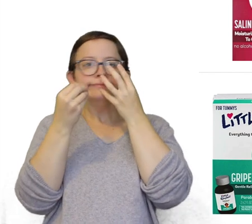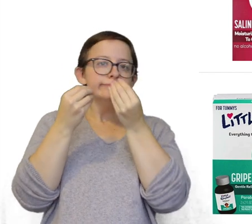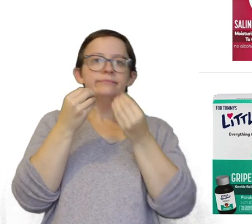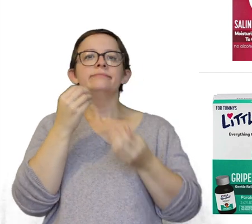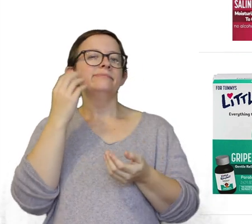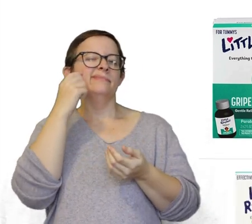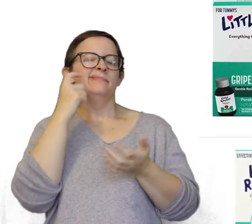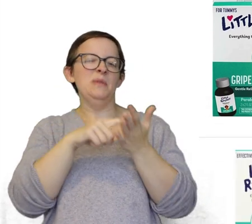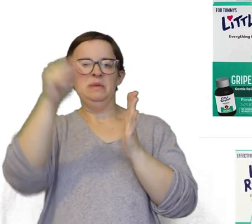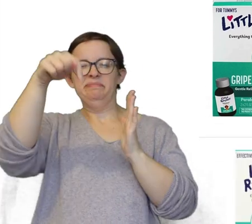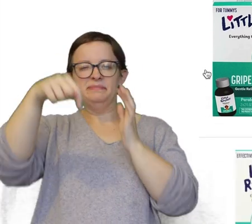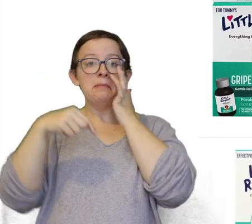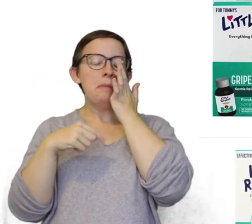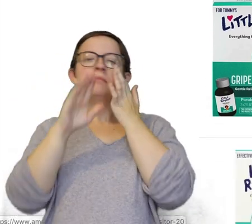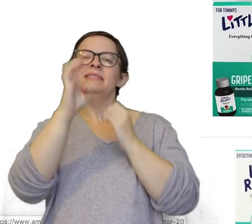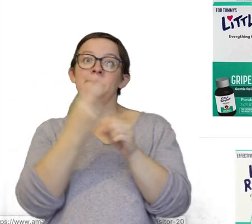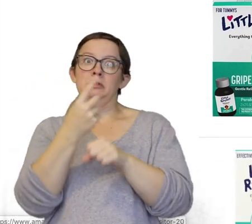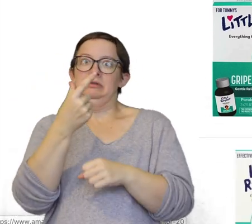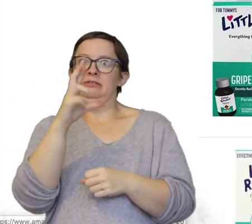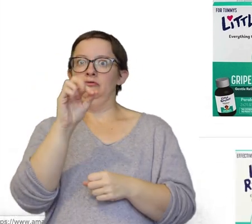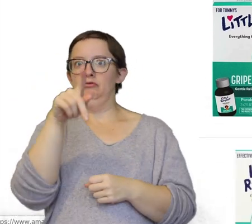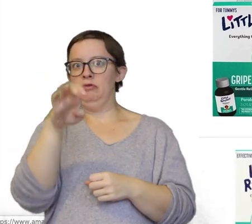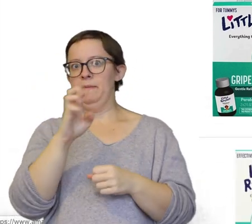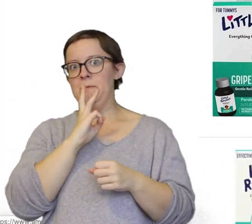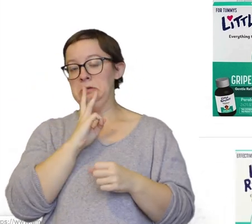which you'll see down below. We never use gripe water so I wouldn't put it on my registry